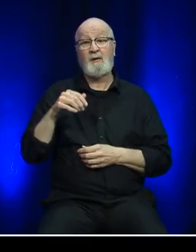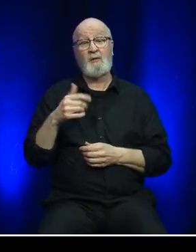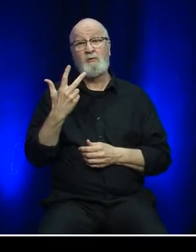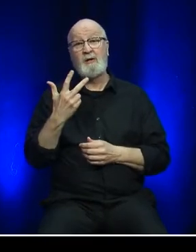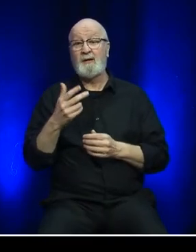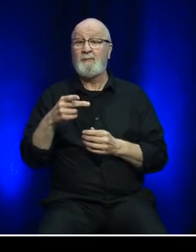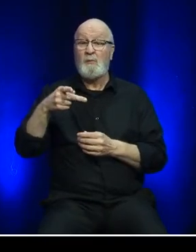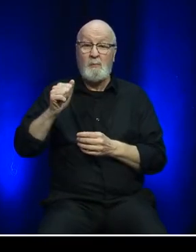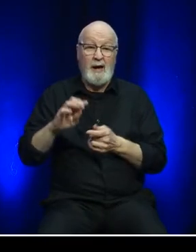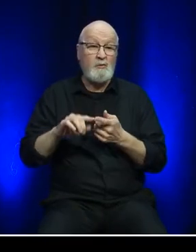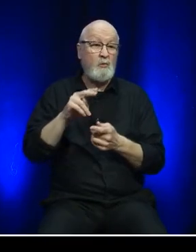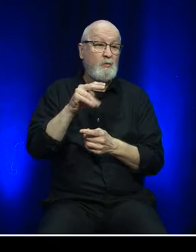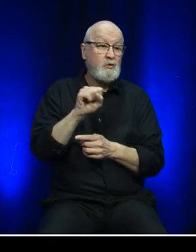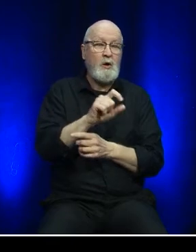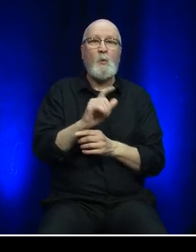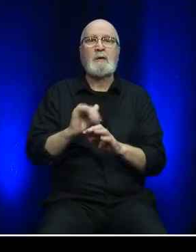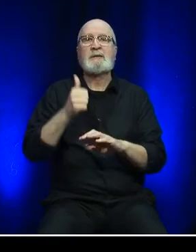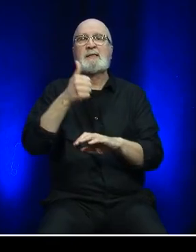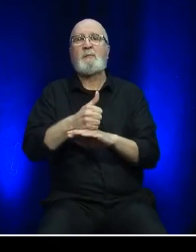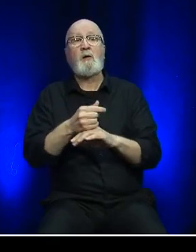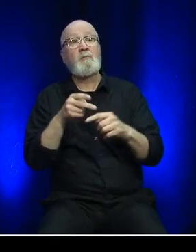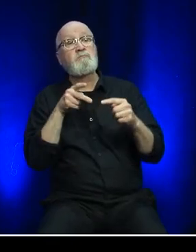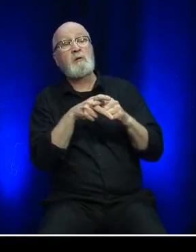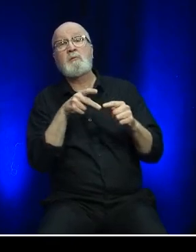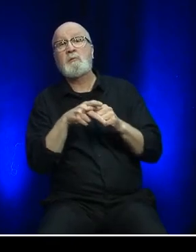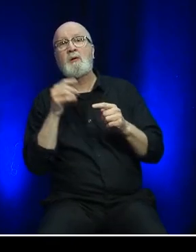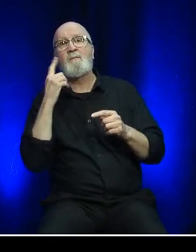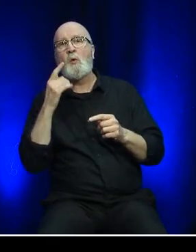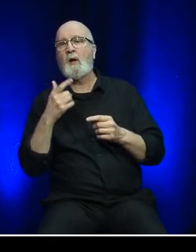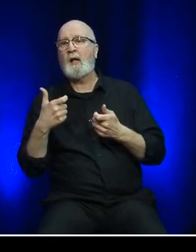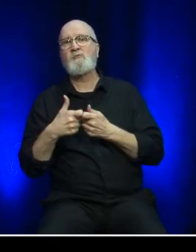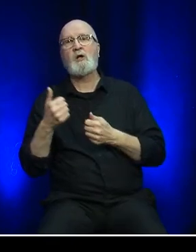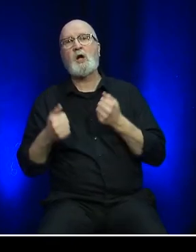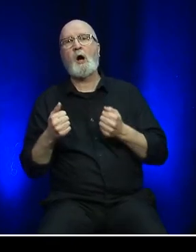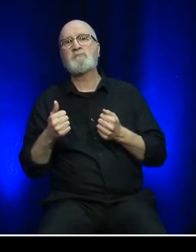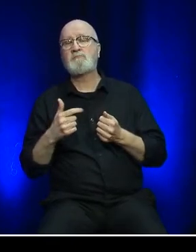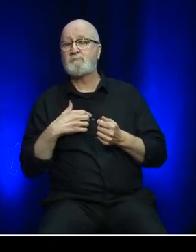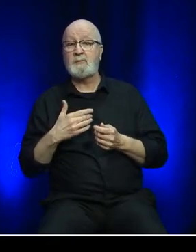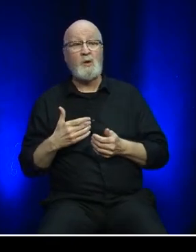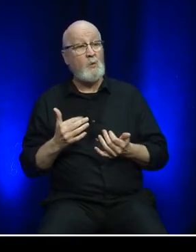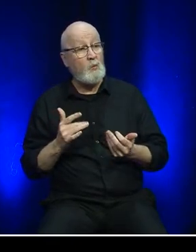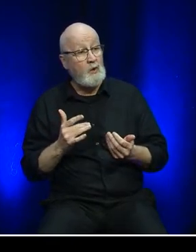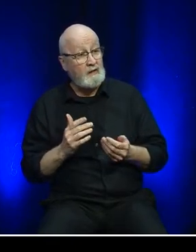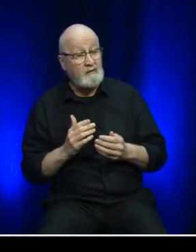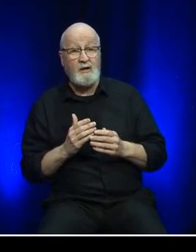terminal properties, providing access to customers to charge their vehicles while waiting to board the ferries.